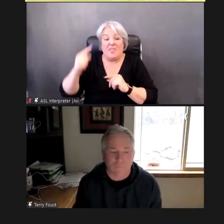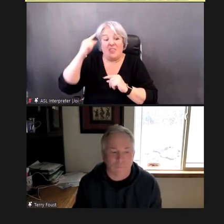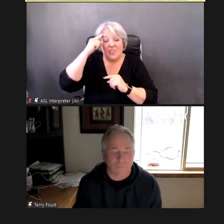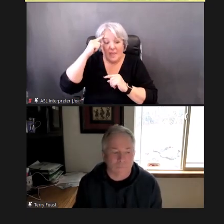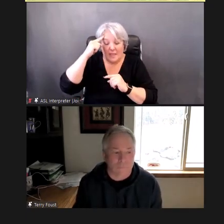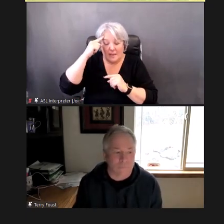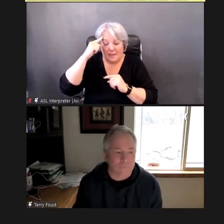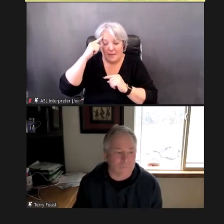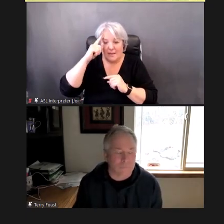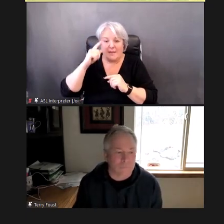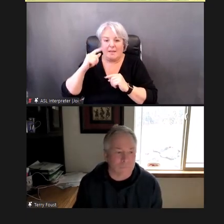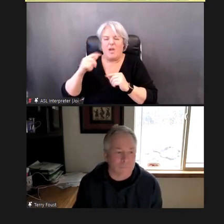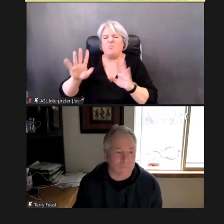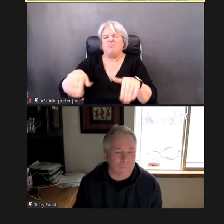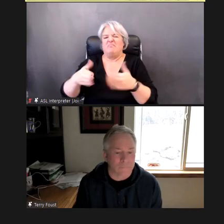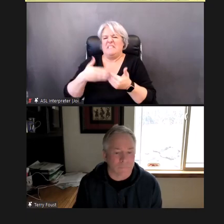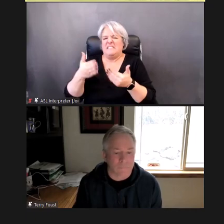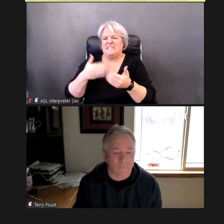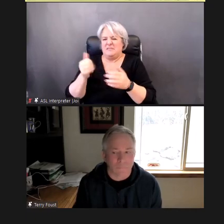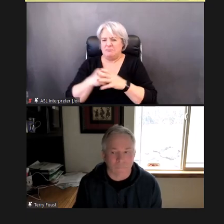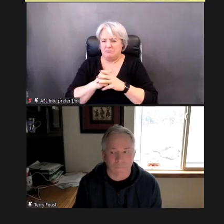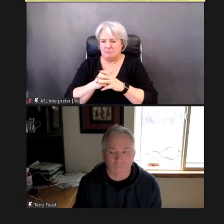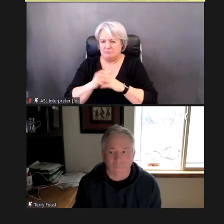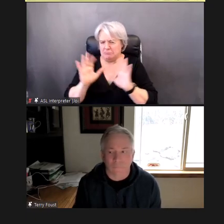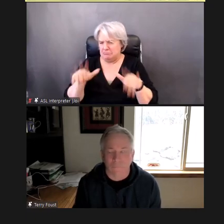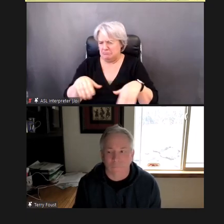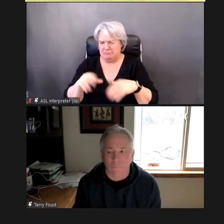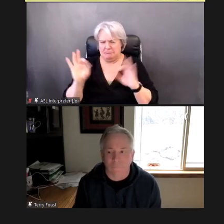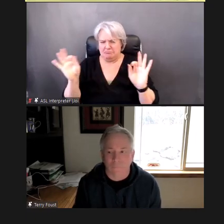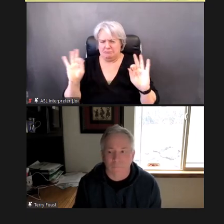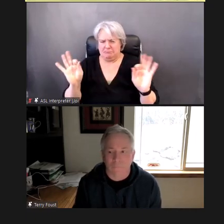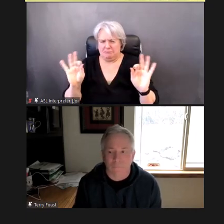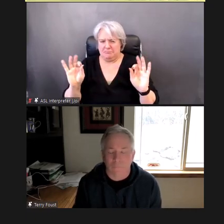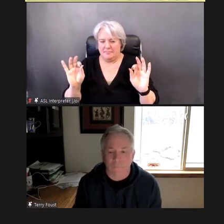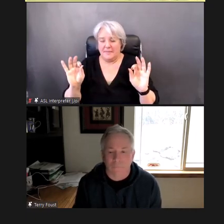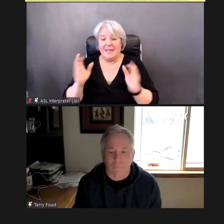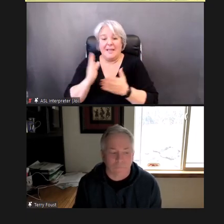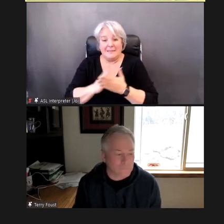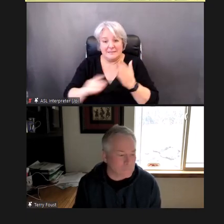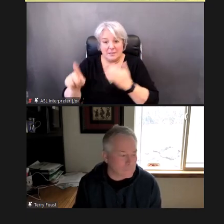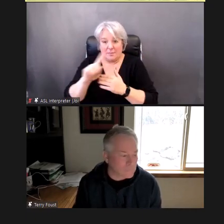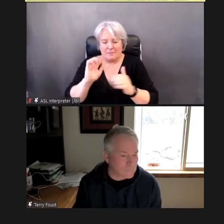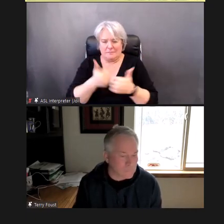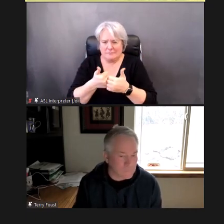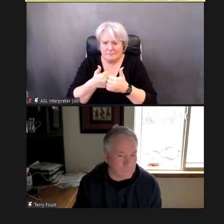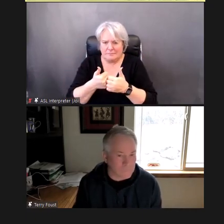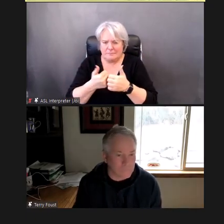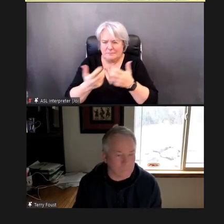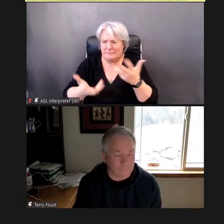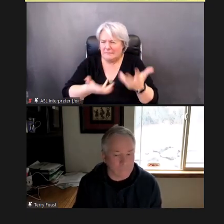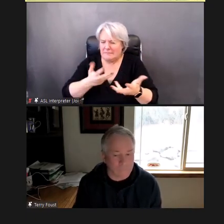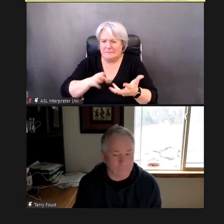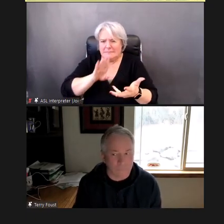And then, those of you who have some challenges feel like, something's wrong with you.